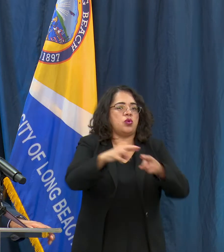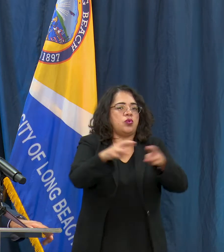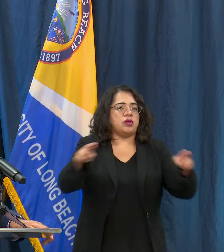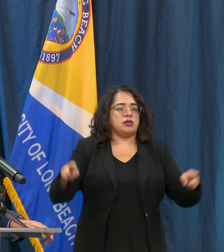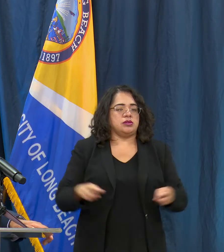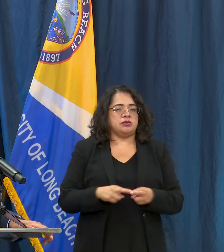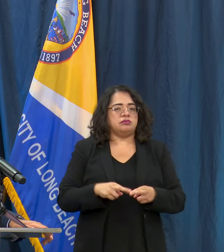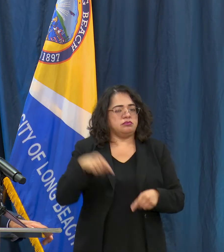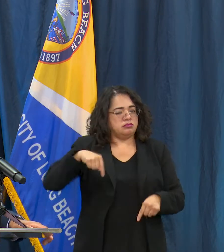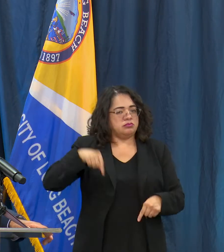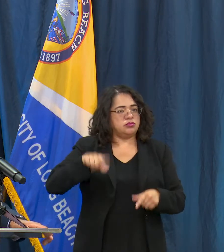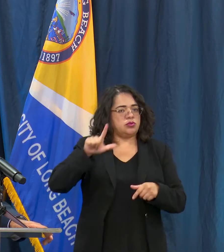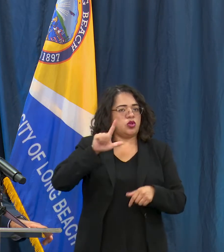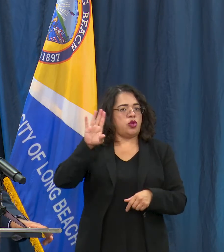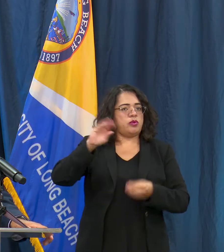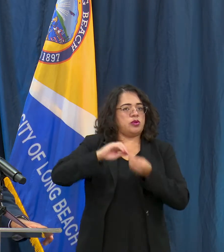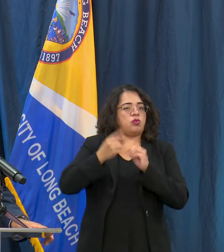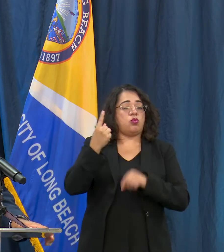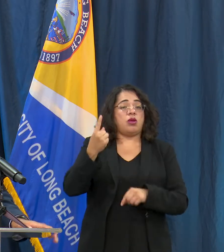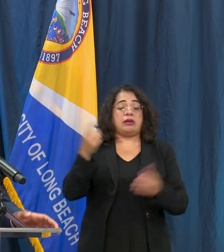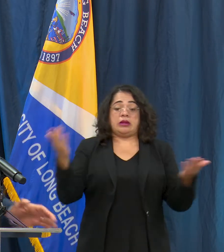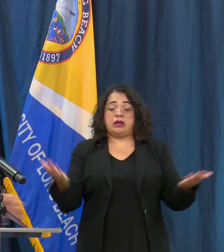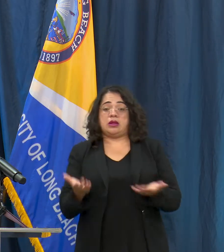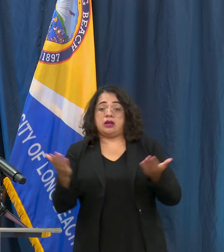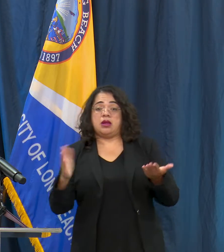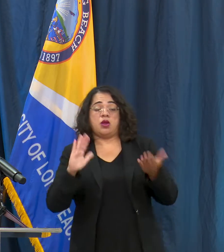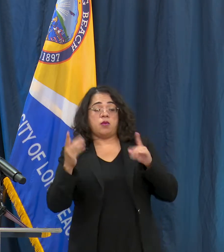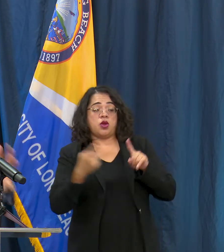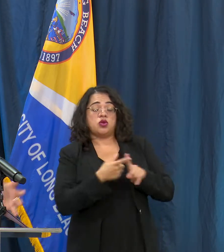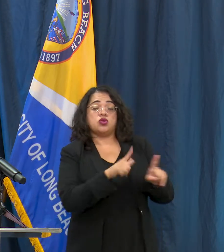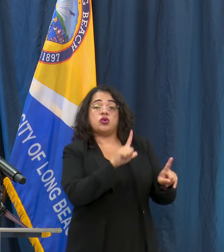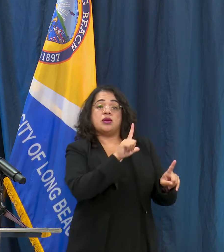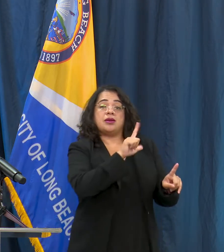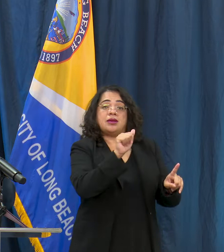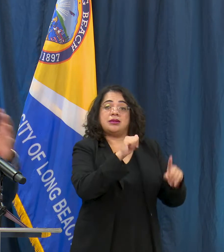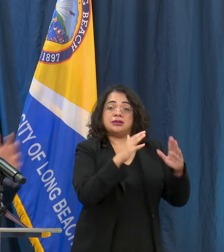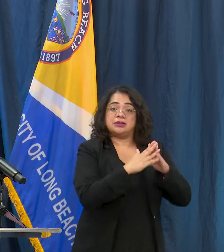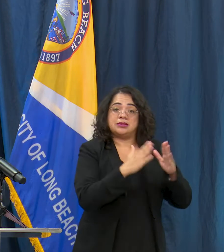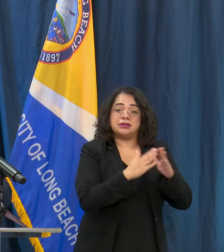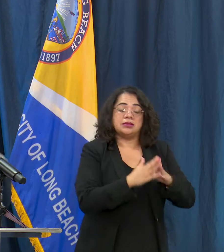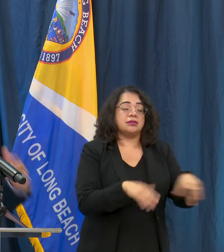versus the City of Los Angeles or the County or Orange County or even going